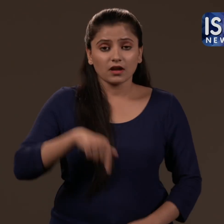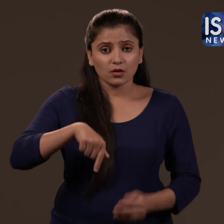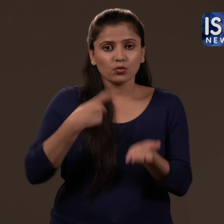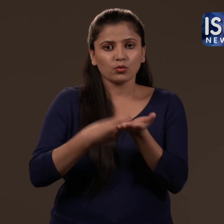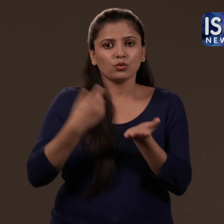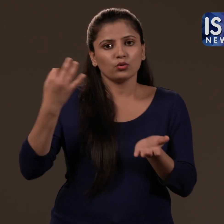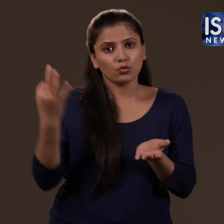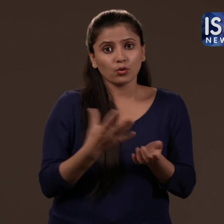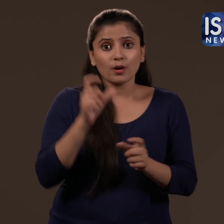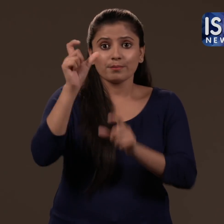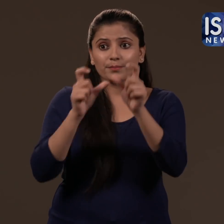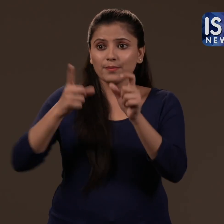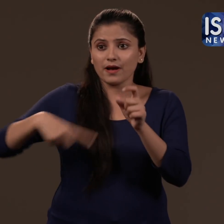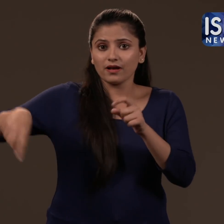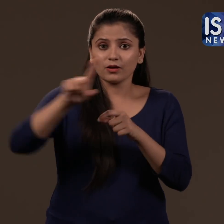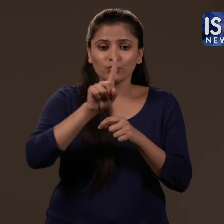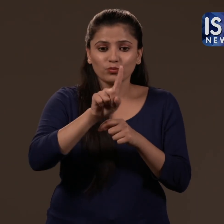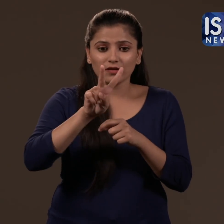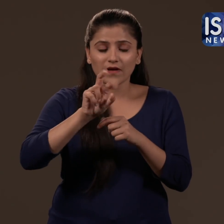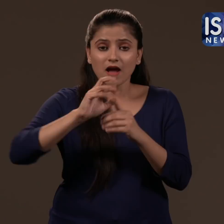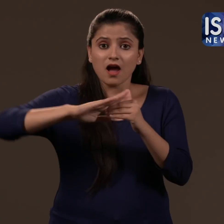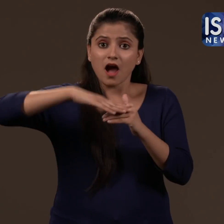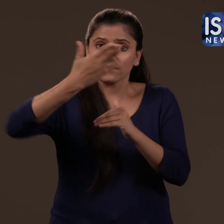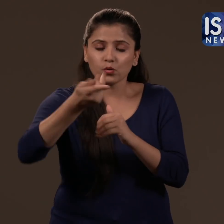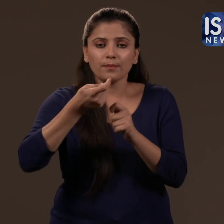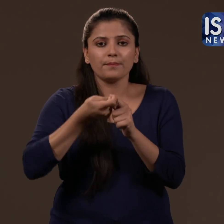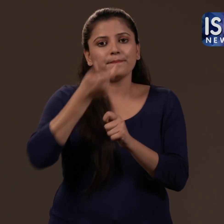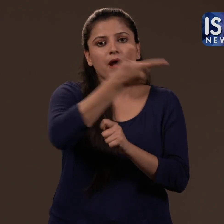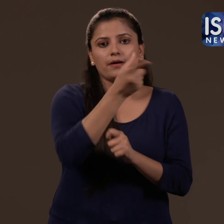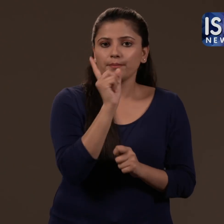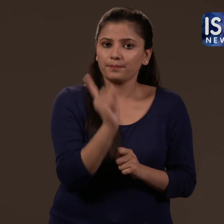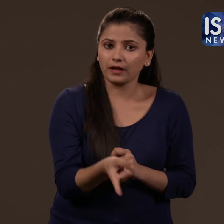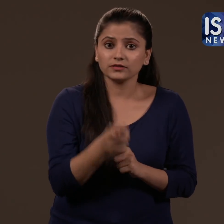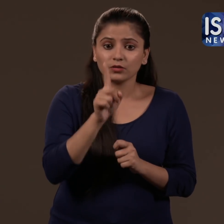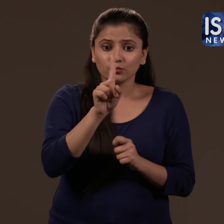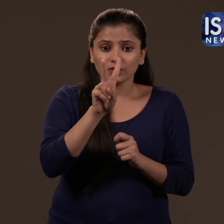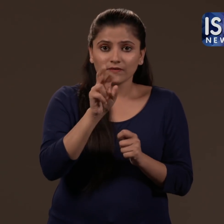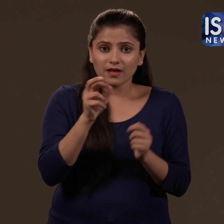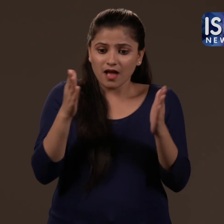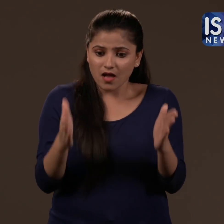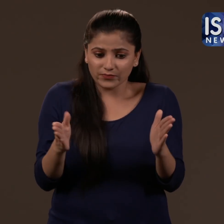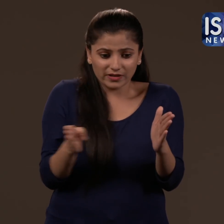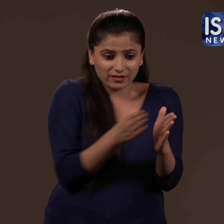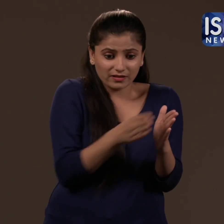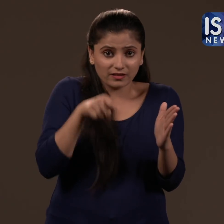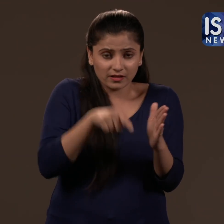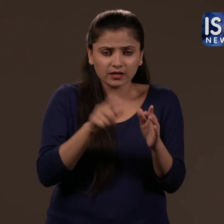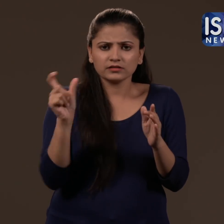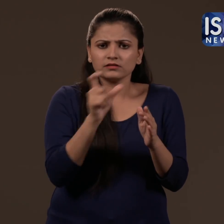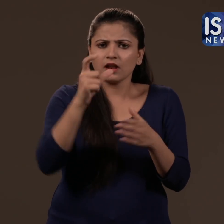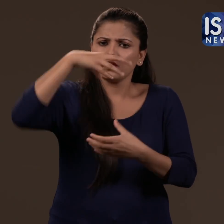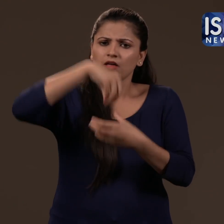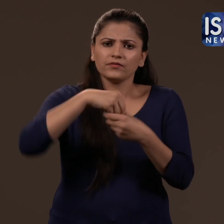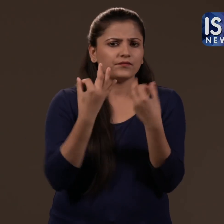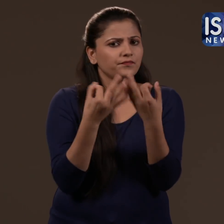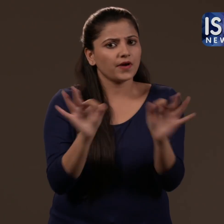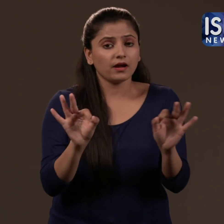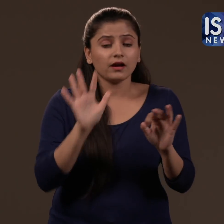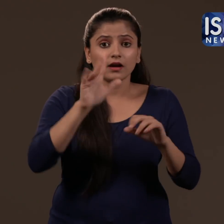According to the new rules, people will have to pay a minimum of Rs 120 for the channels. The Rs.120 includes a range of certain channels.